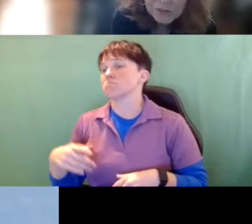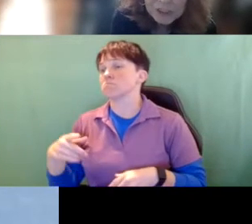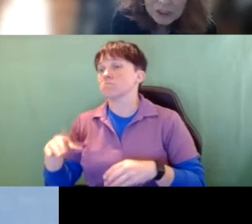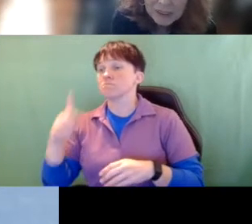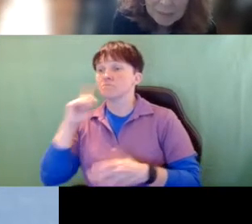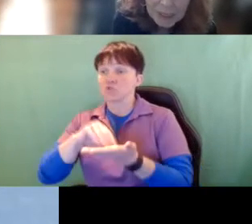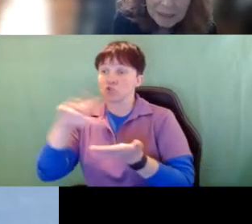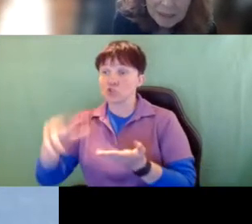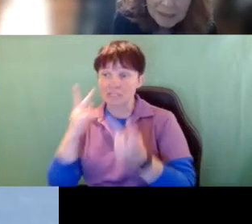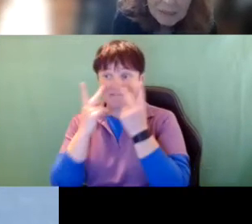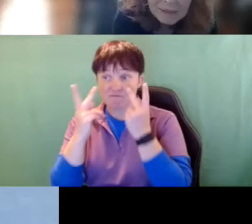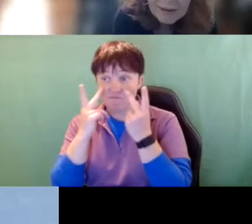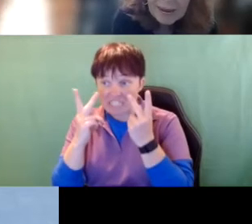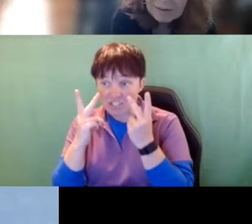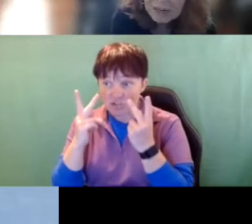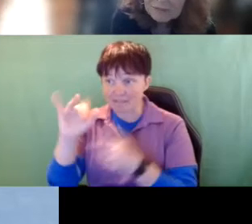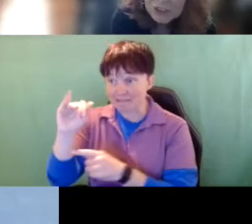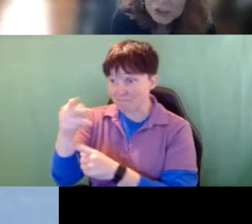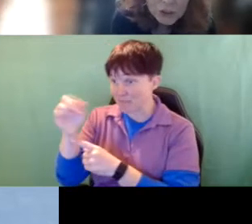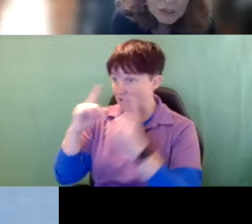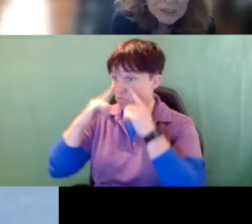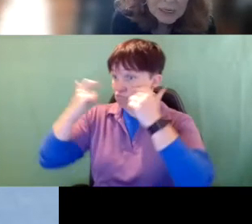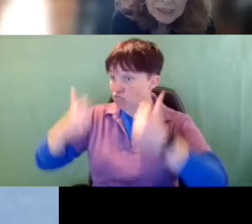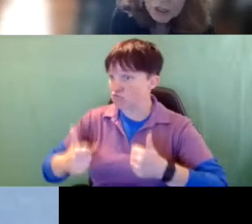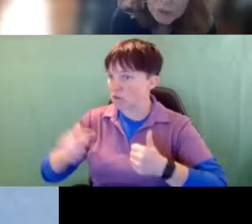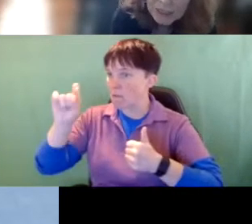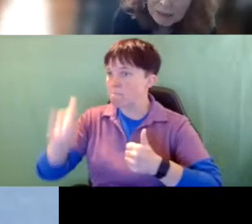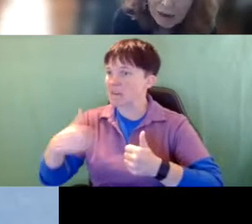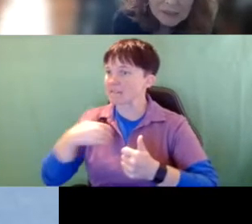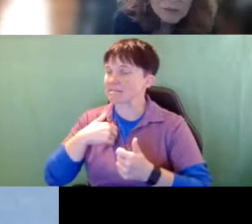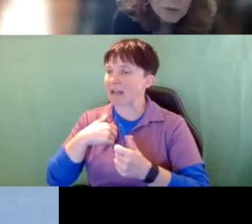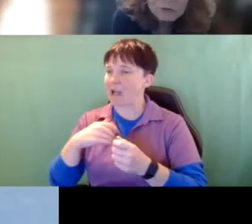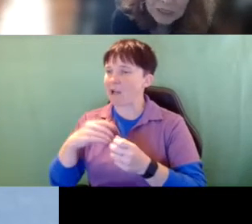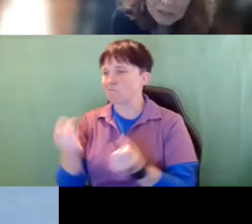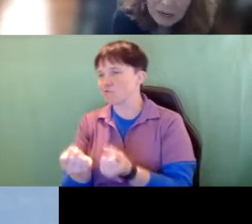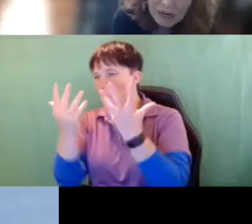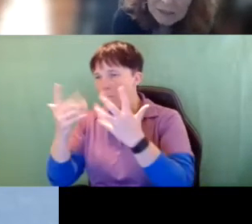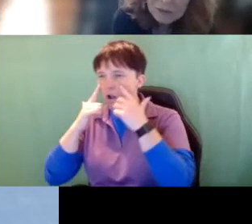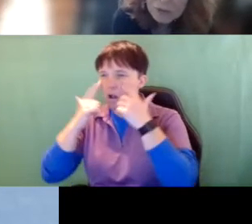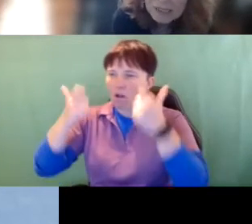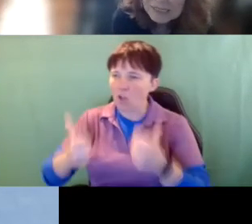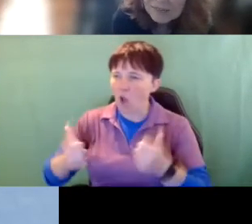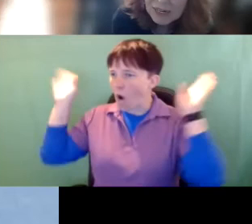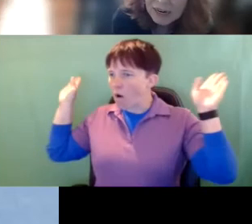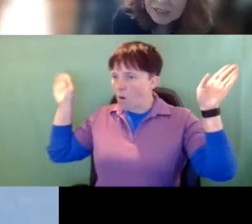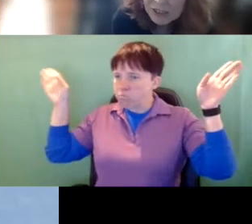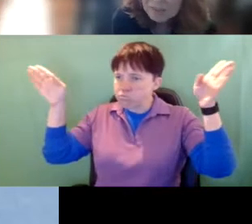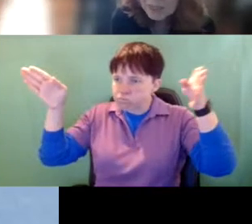visually impaired they have to have a certain acuity loss or field loss, or CVI, or something